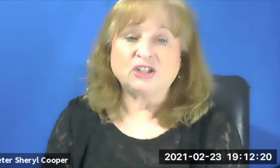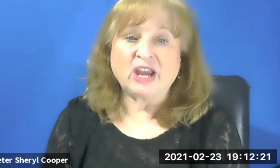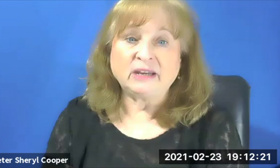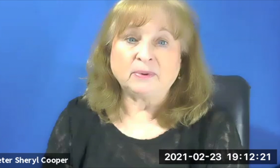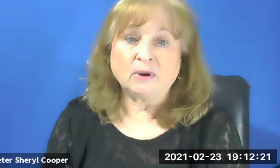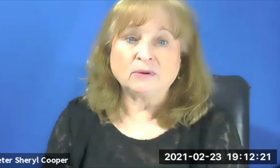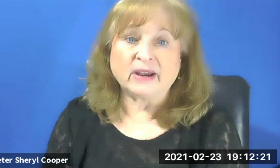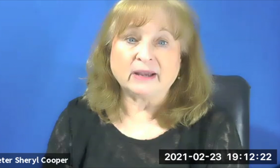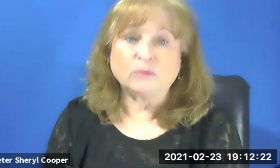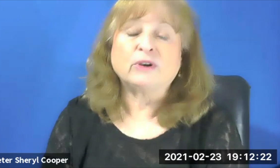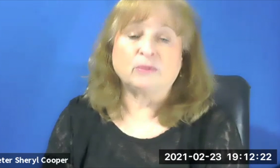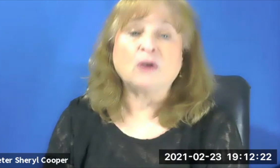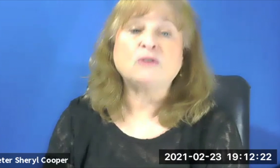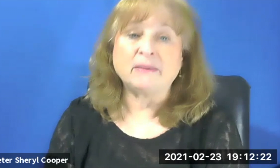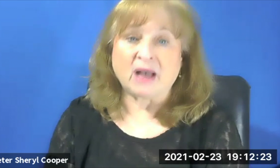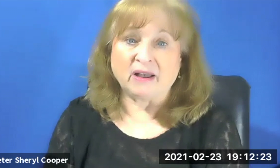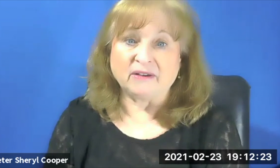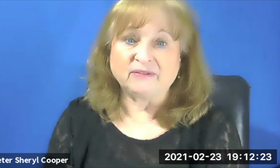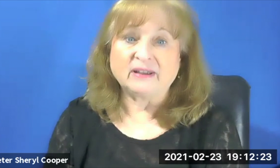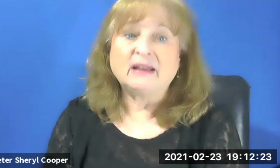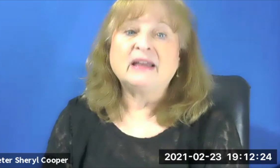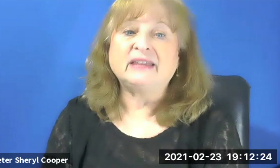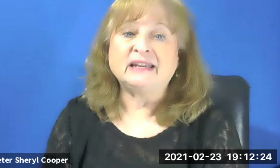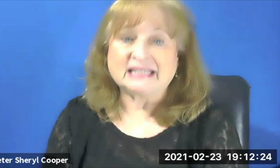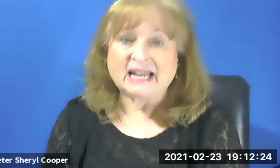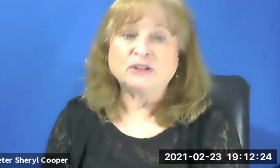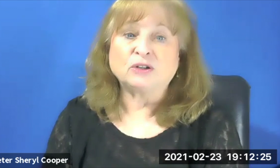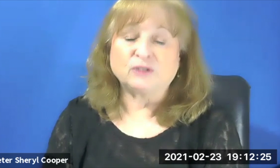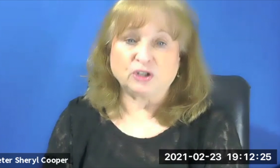spevment program -- we're a program of the center for Jewish